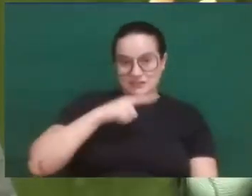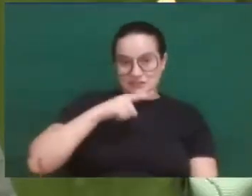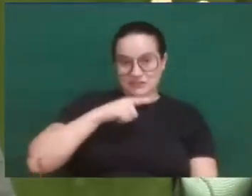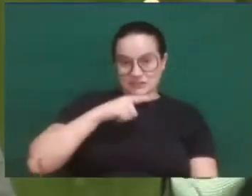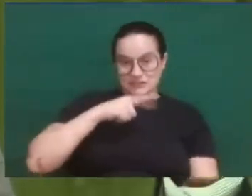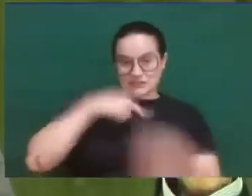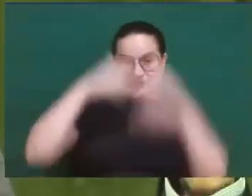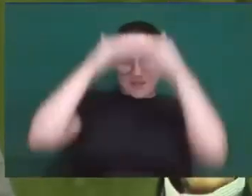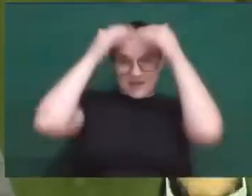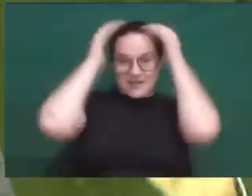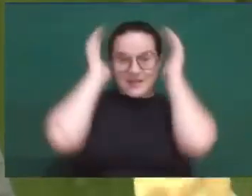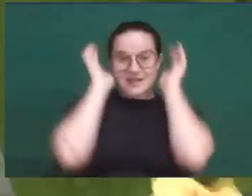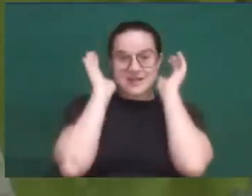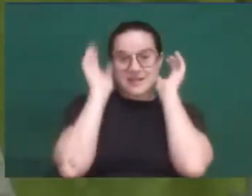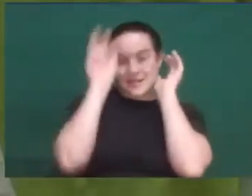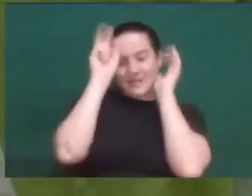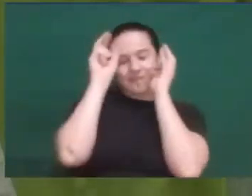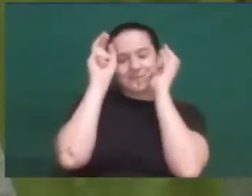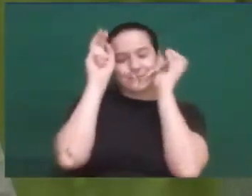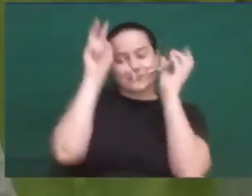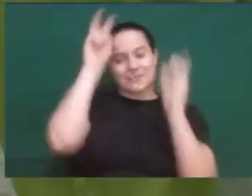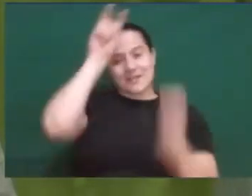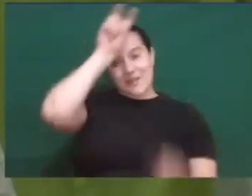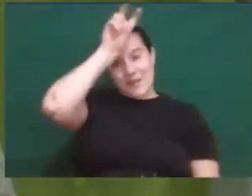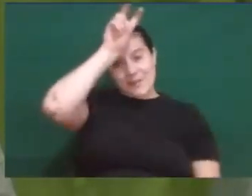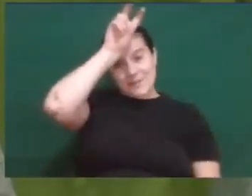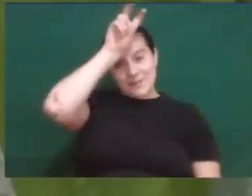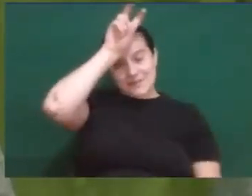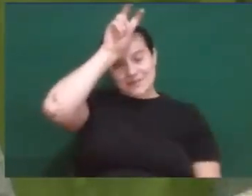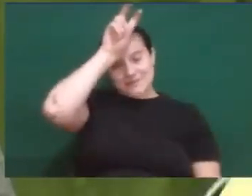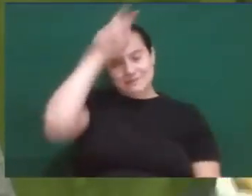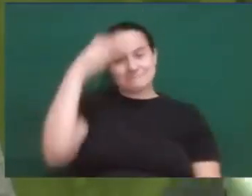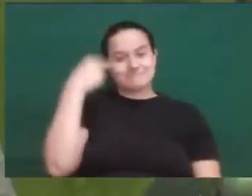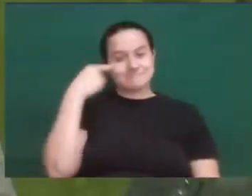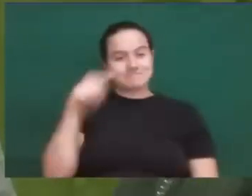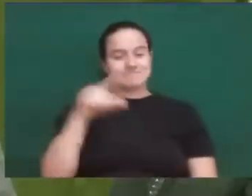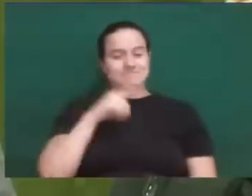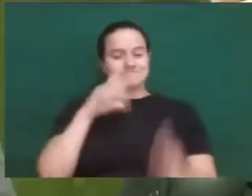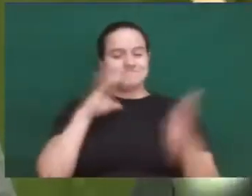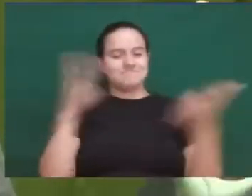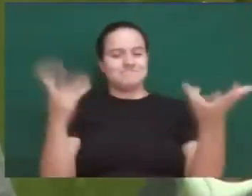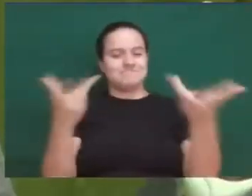to enjoy its mild climate. And the humble crowd.